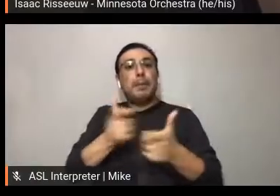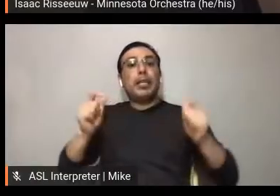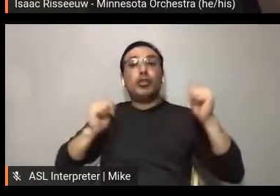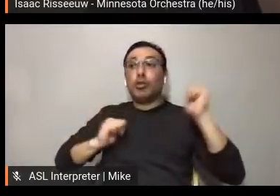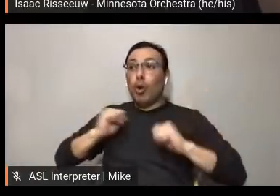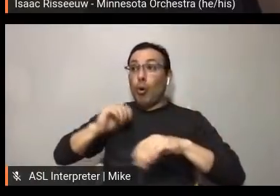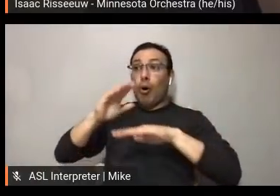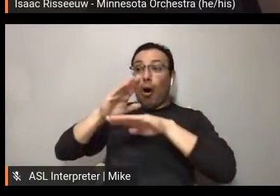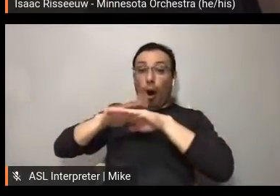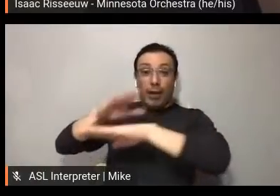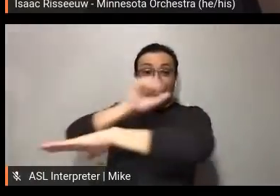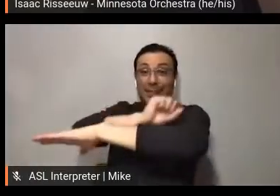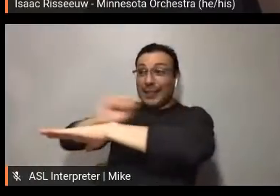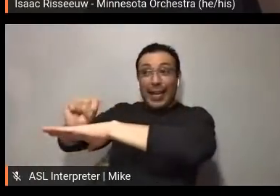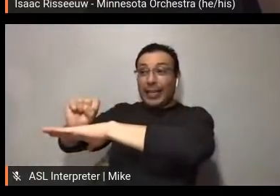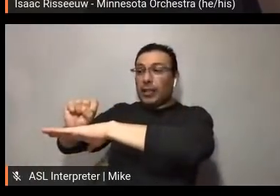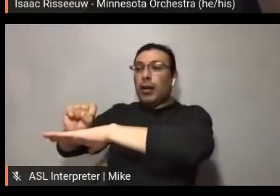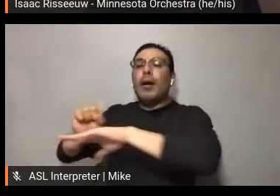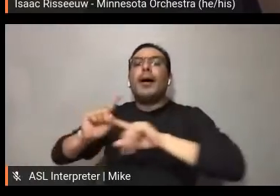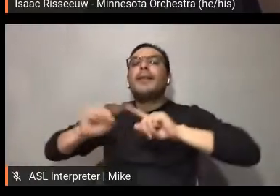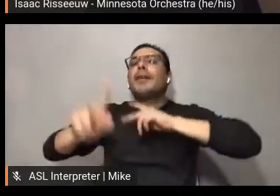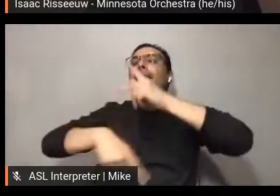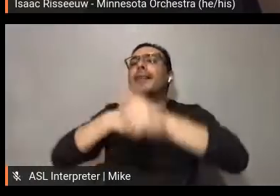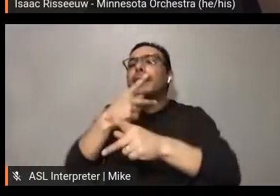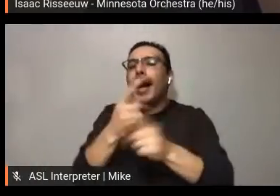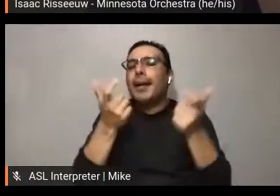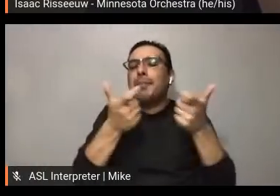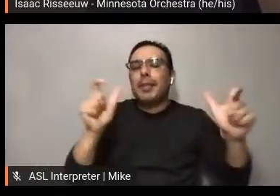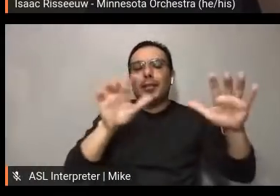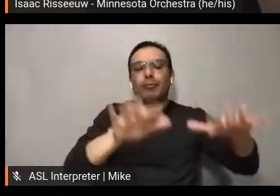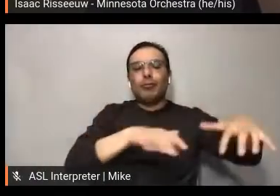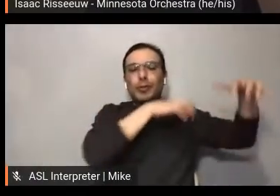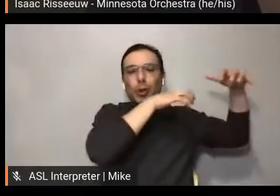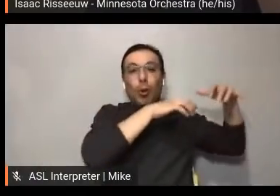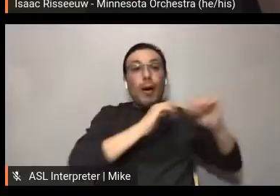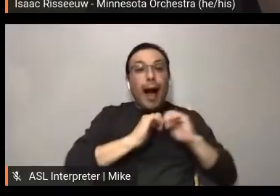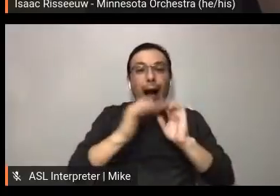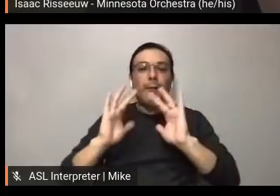just a different kind available virtually and spread out in our homes